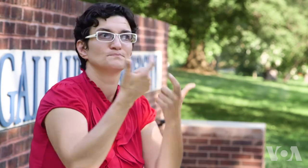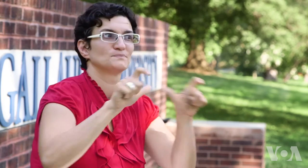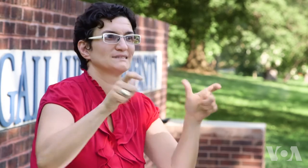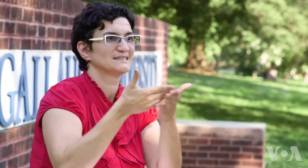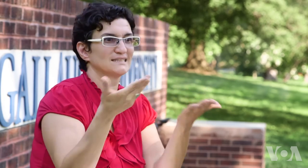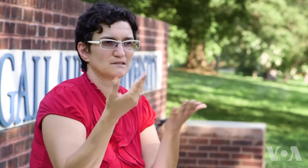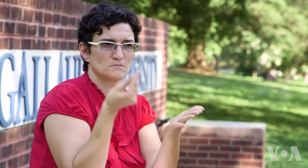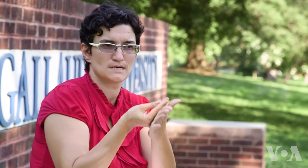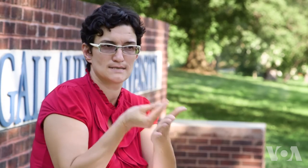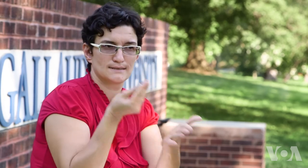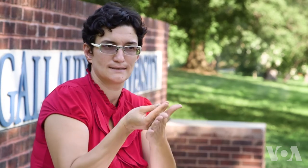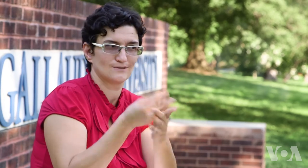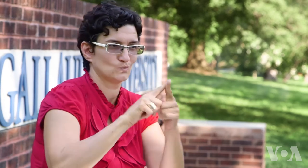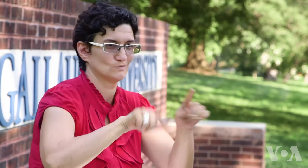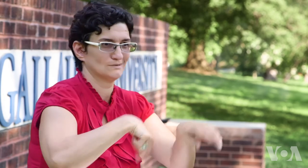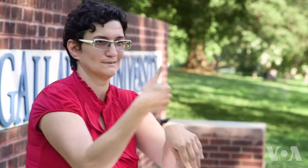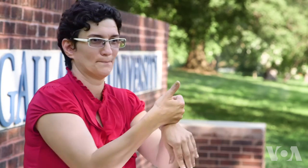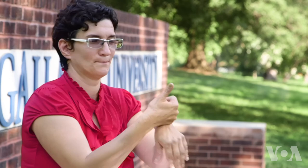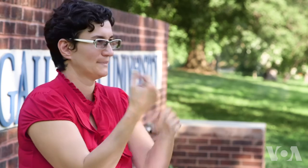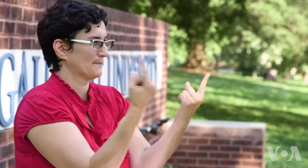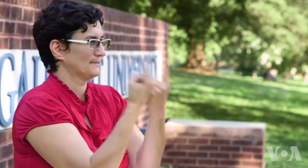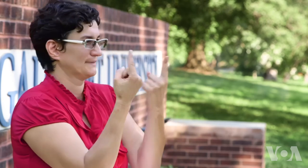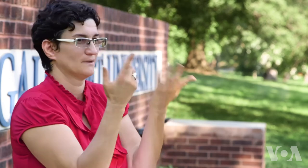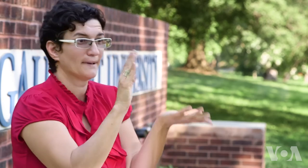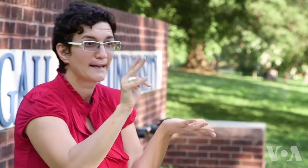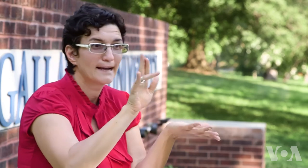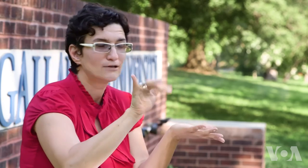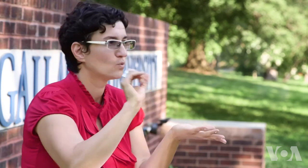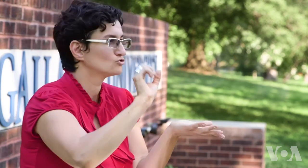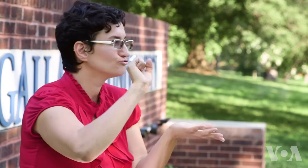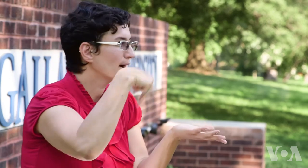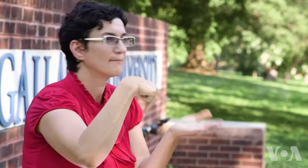In order to do that I will need investors, a business license and a location.